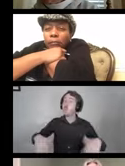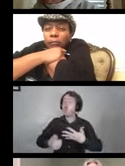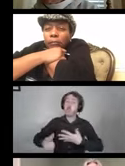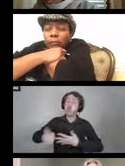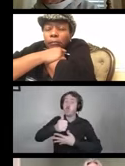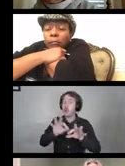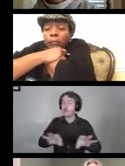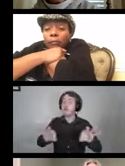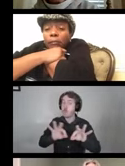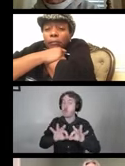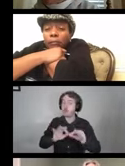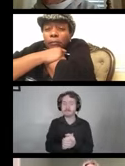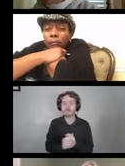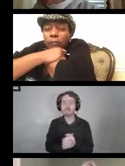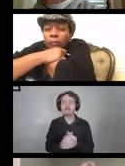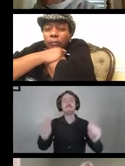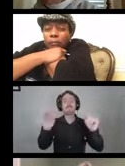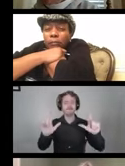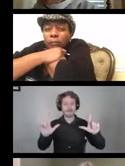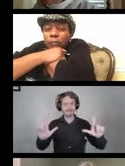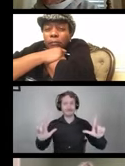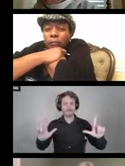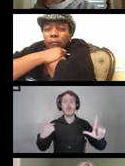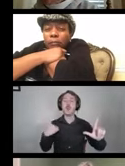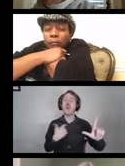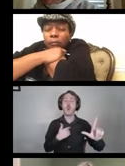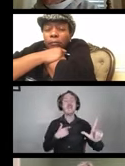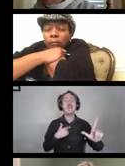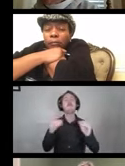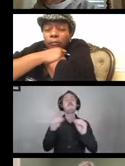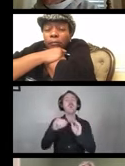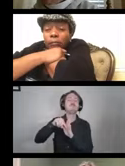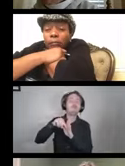We'll move to the next slide to dive deeper in thinking about